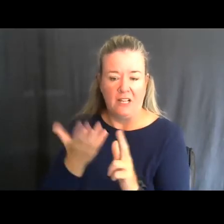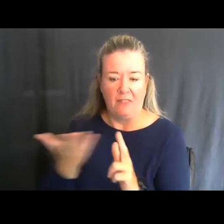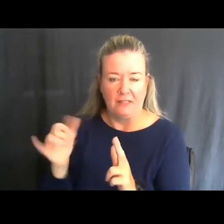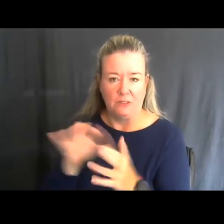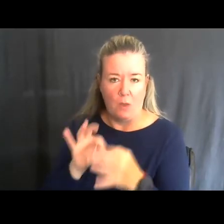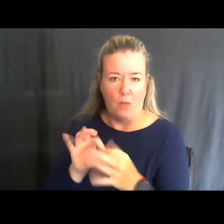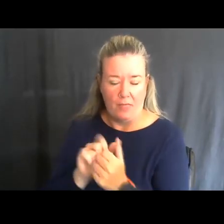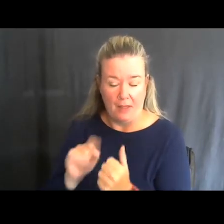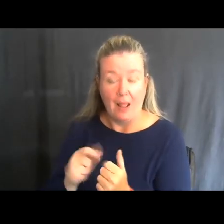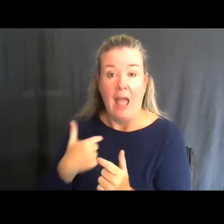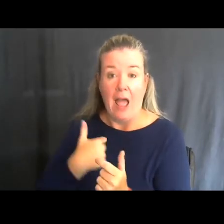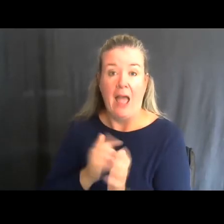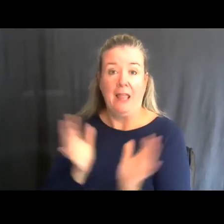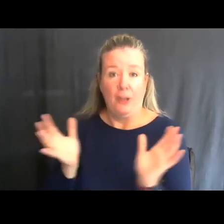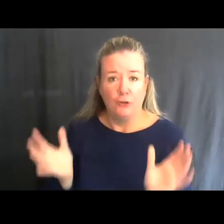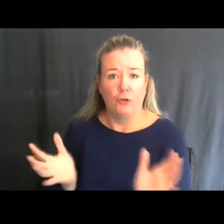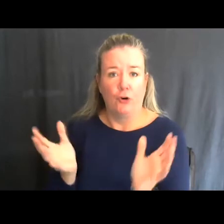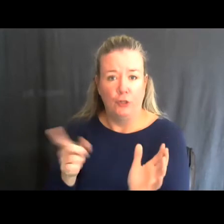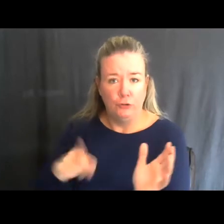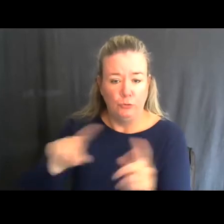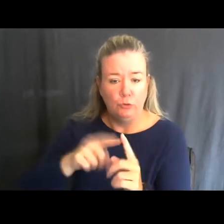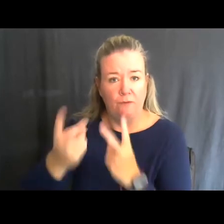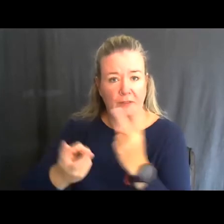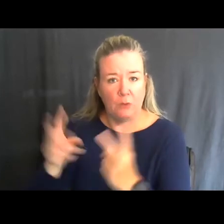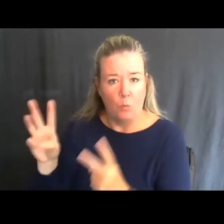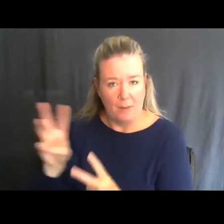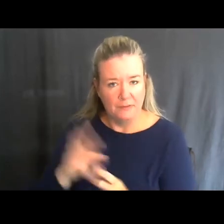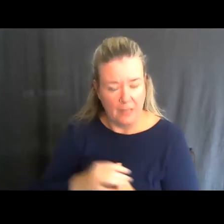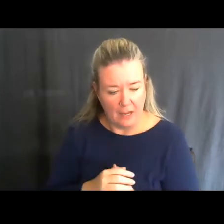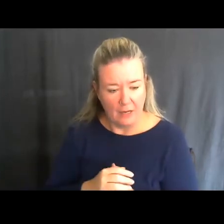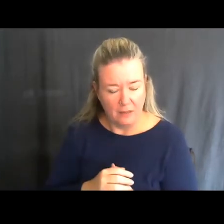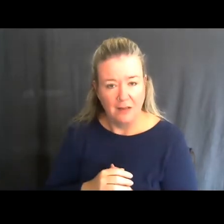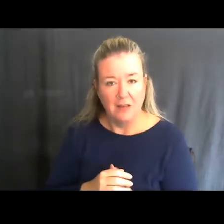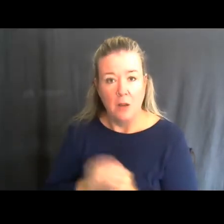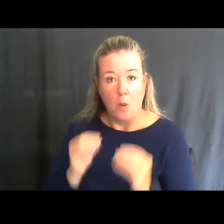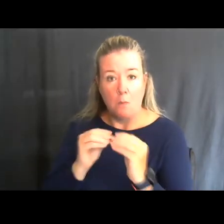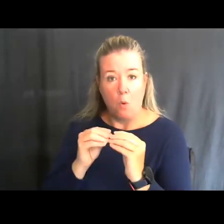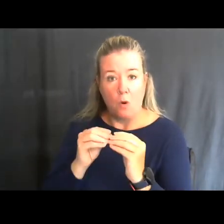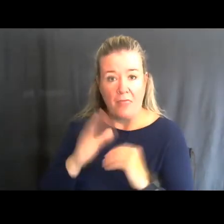I encourage people to visit that site more than just once because it's always changing.